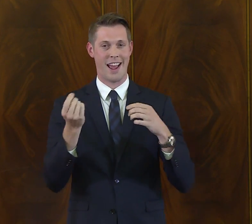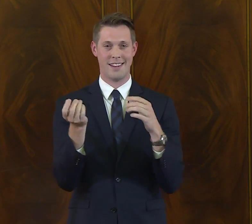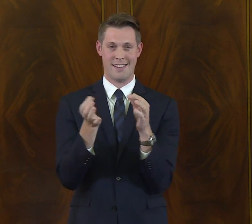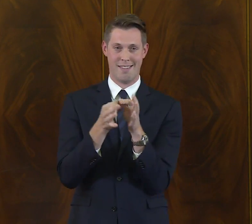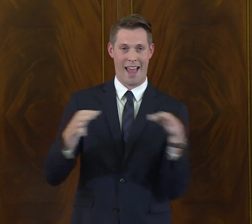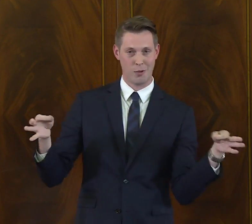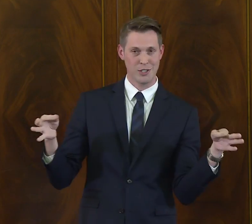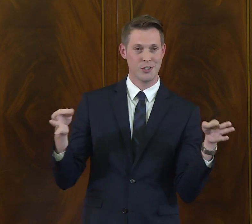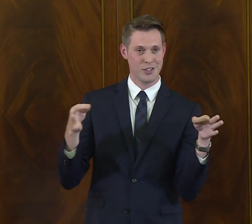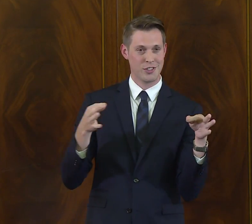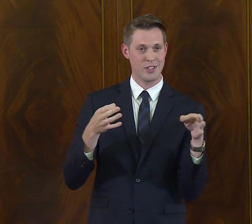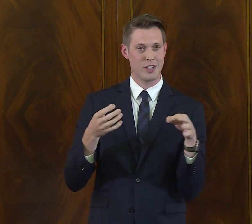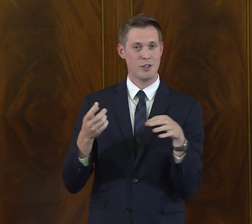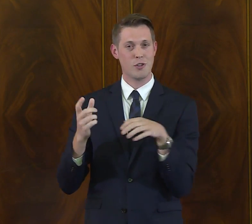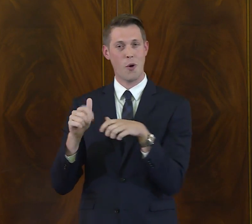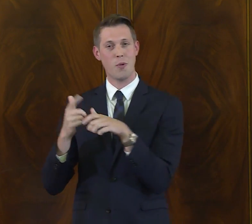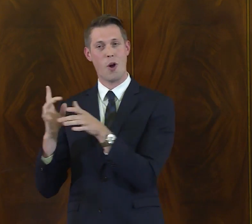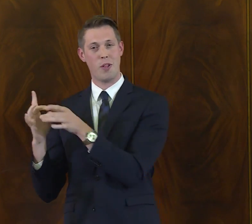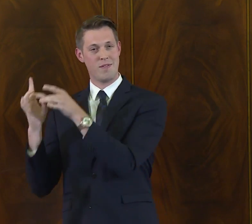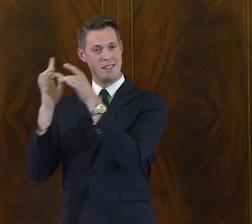about his love for books and for language.